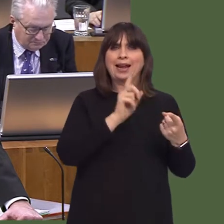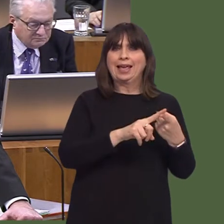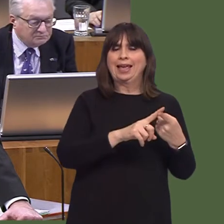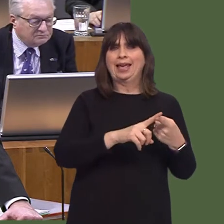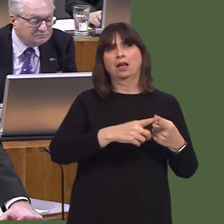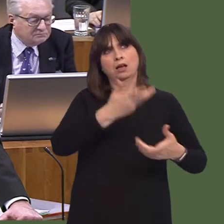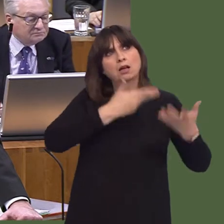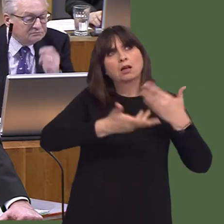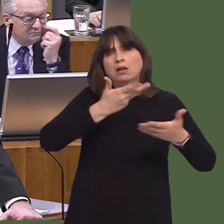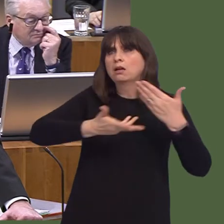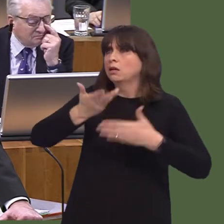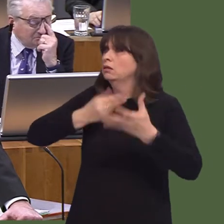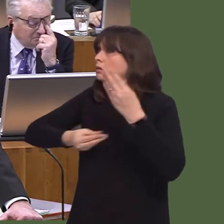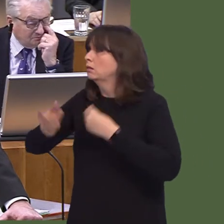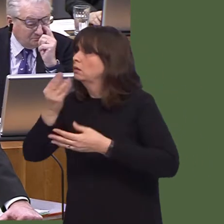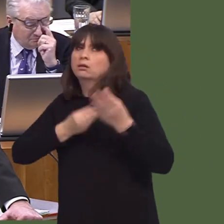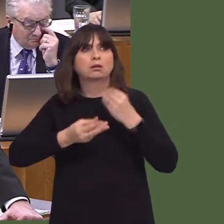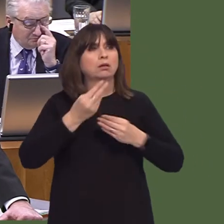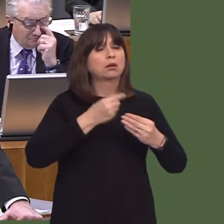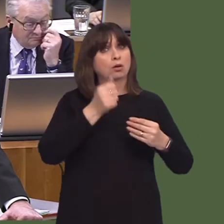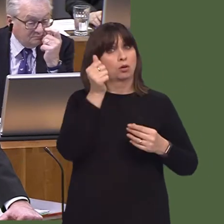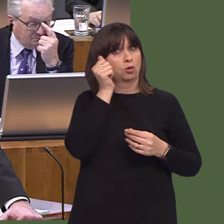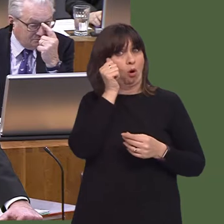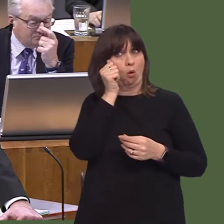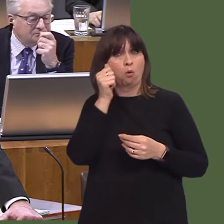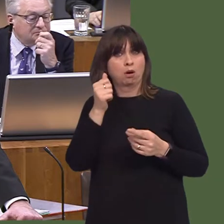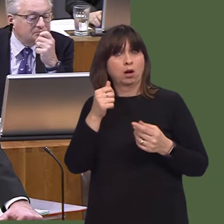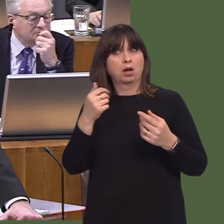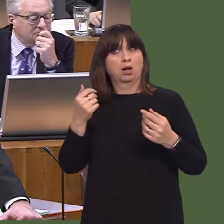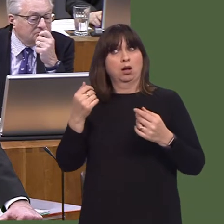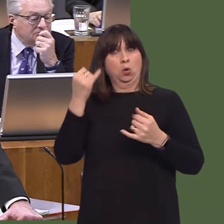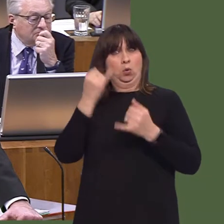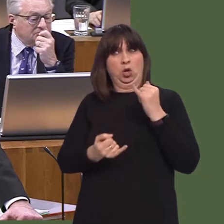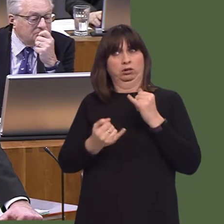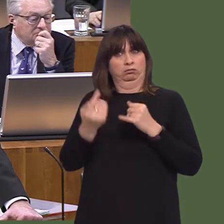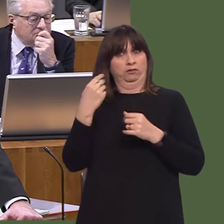Caroline Jones AM: First Minister, sadly we see the results when our health boards and